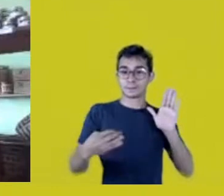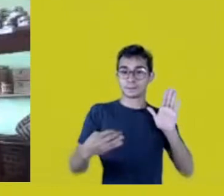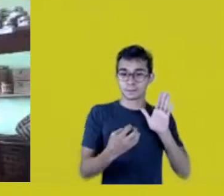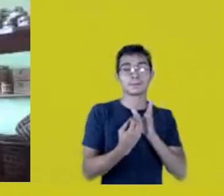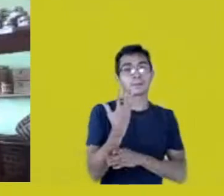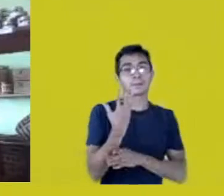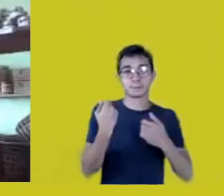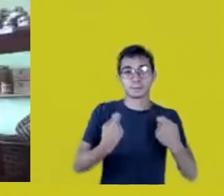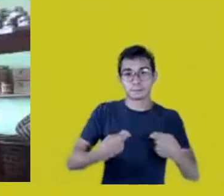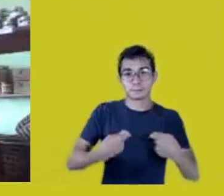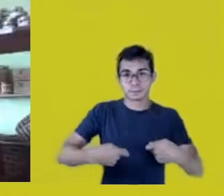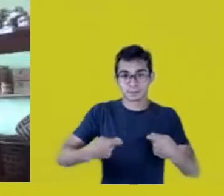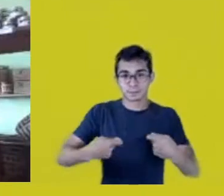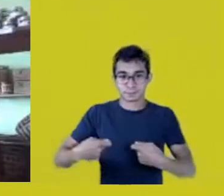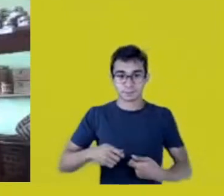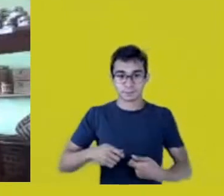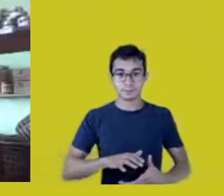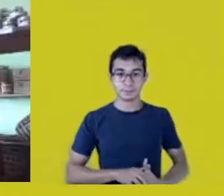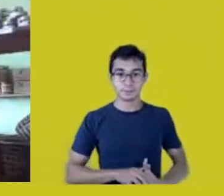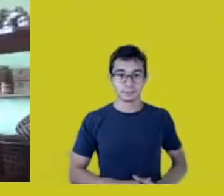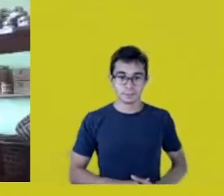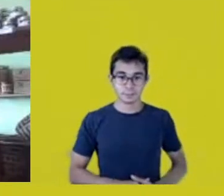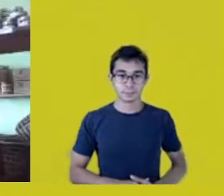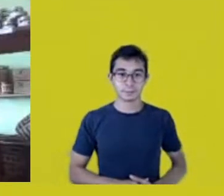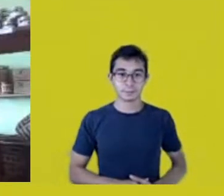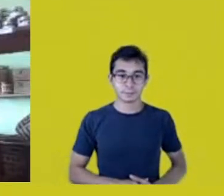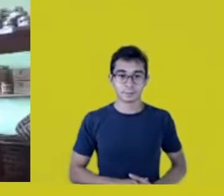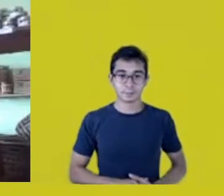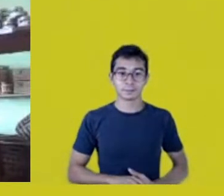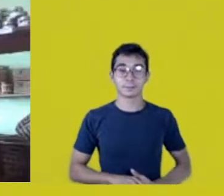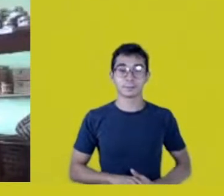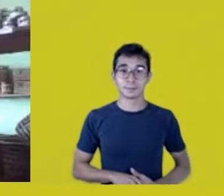Perhaps Francy, who hasn’t talked for a while, wants to speak,